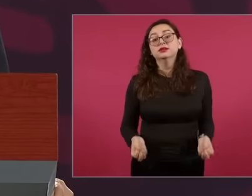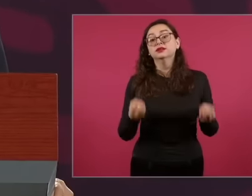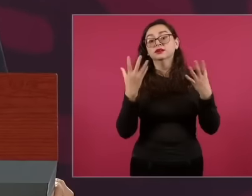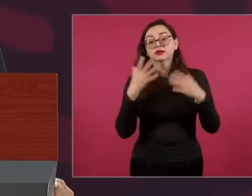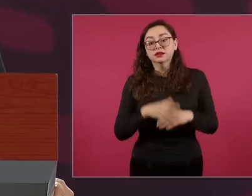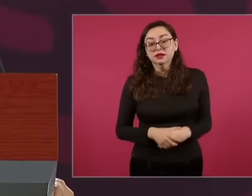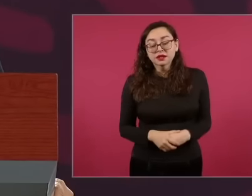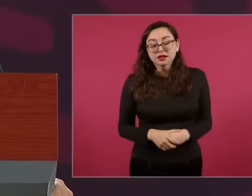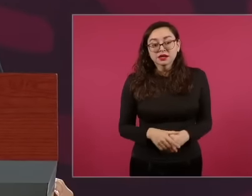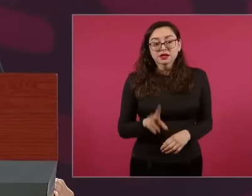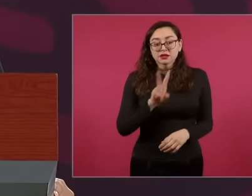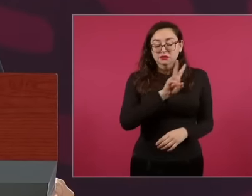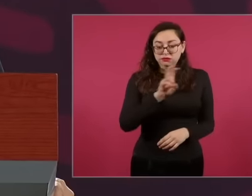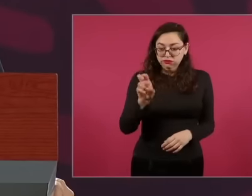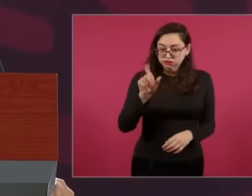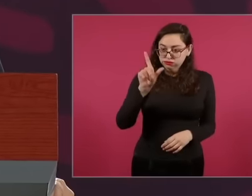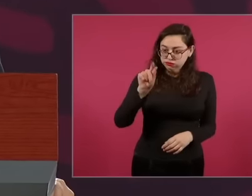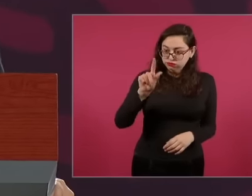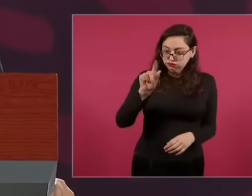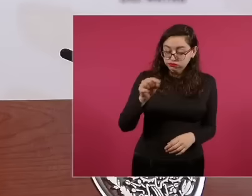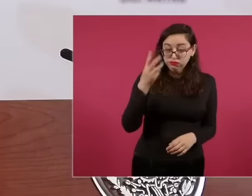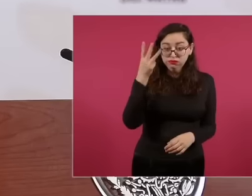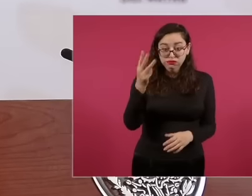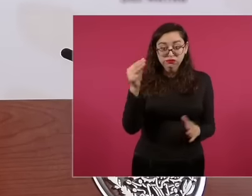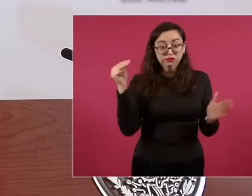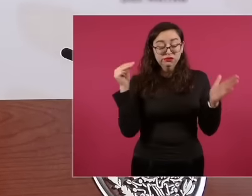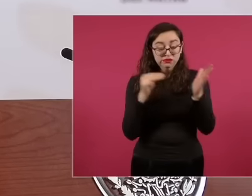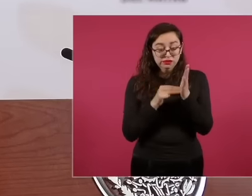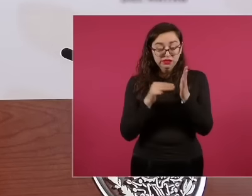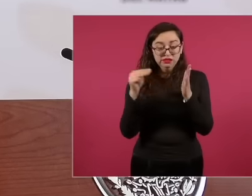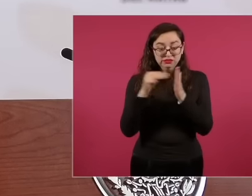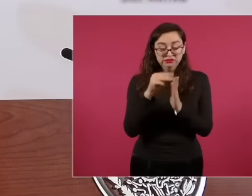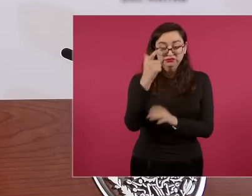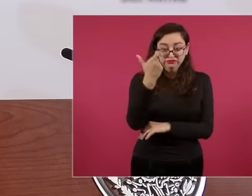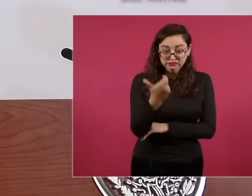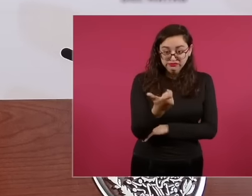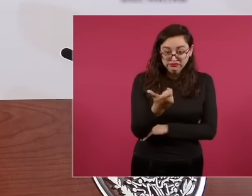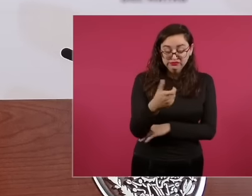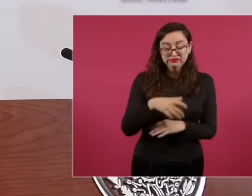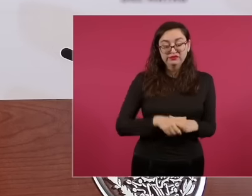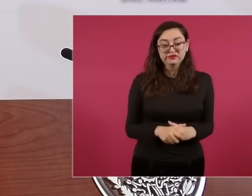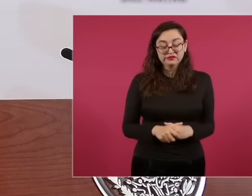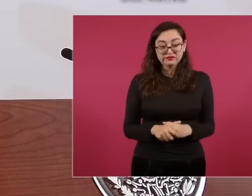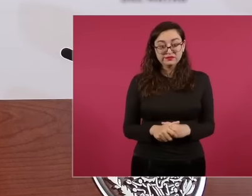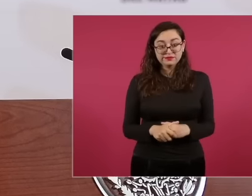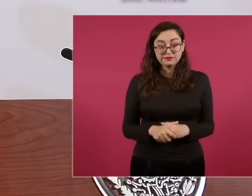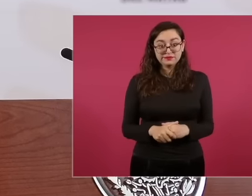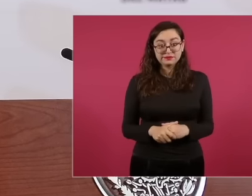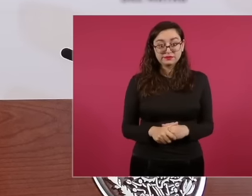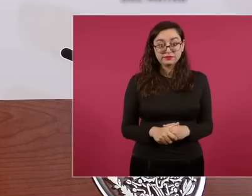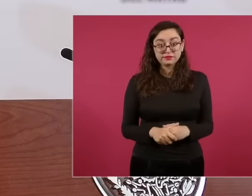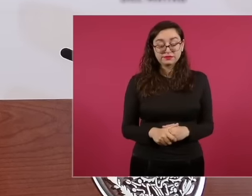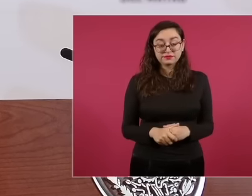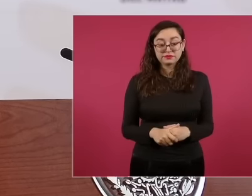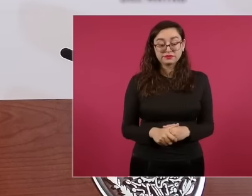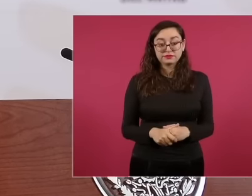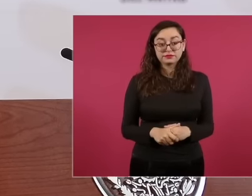273,000 million pesos